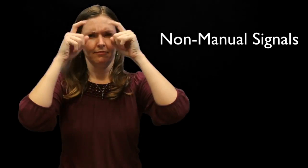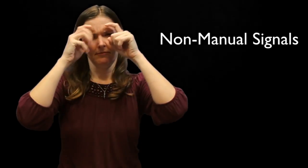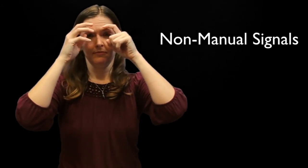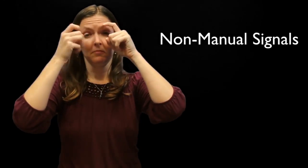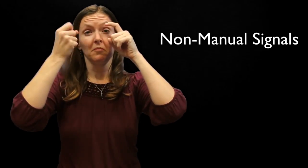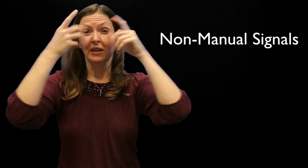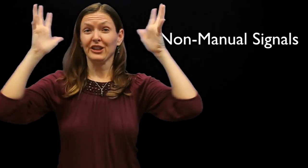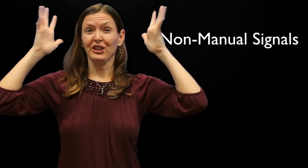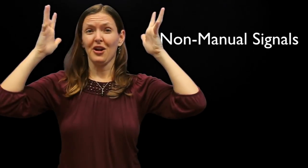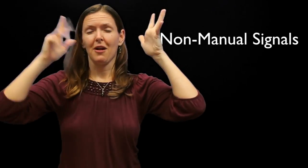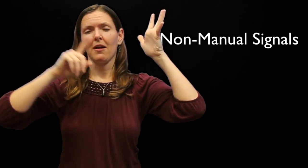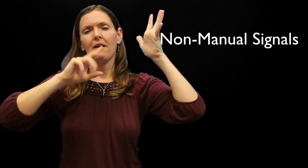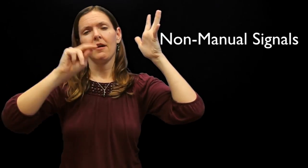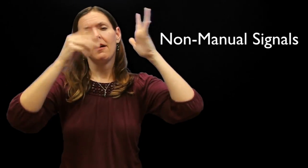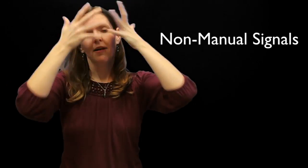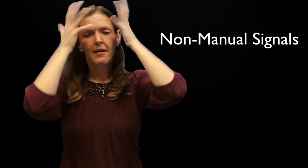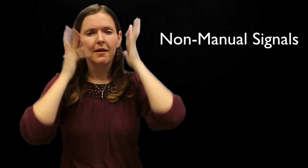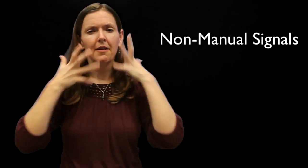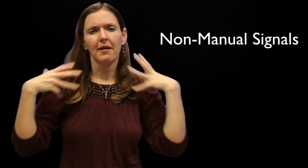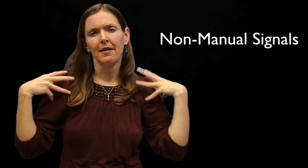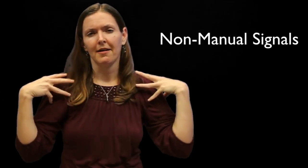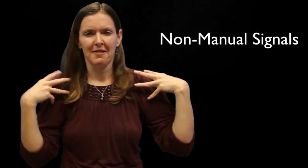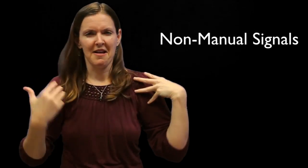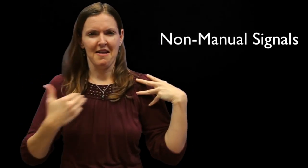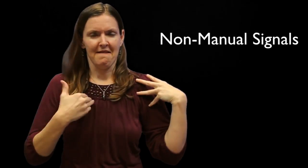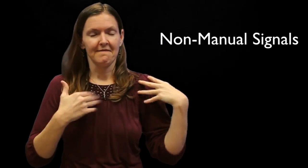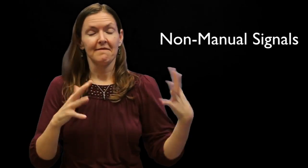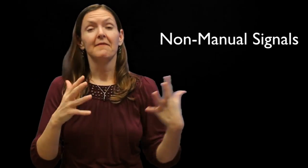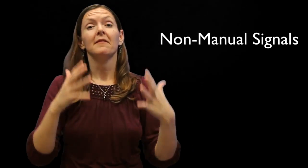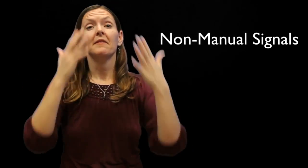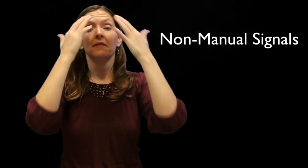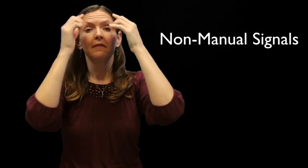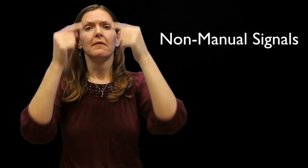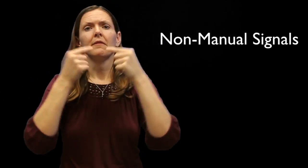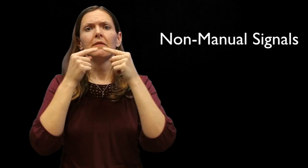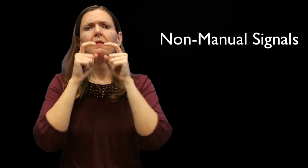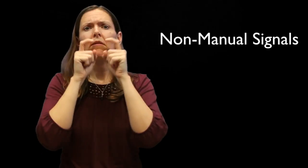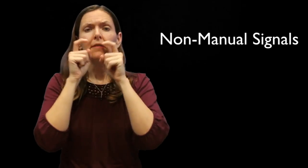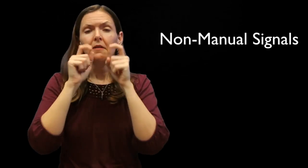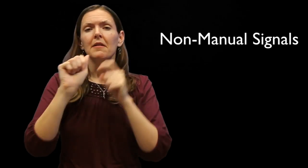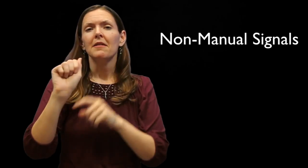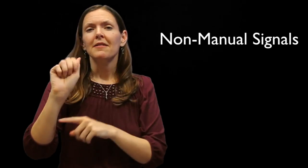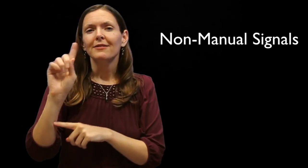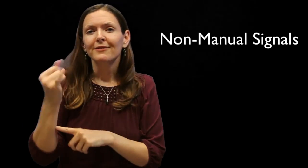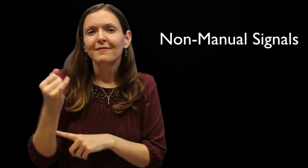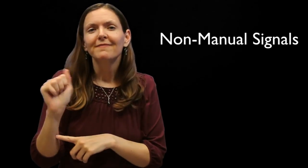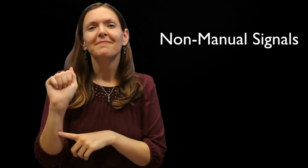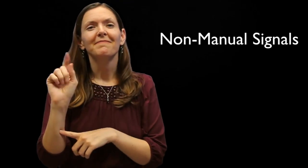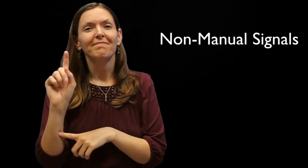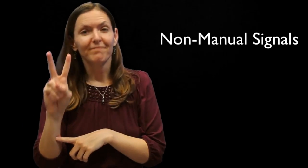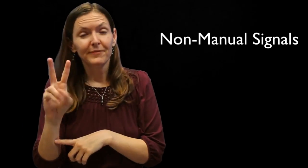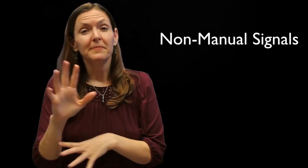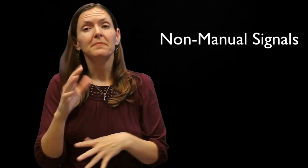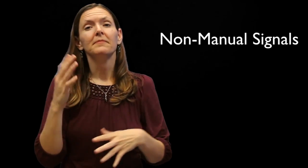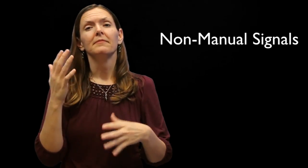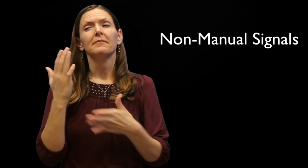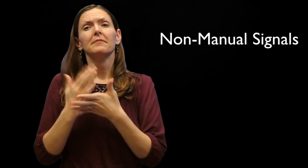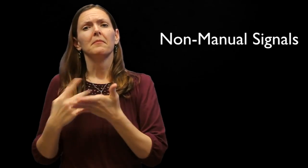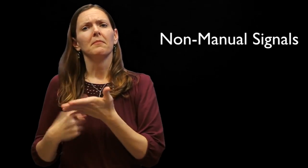When eyebrow grammar occurs, it occurs along with head position, head tilt and shoulder position as well. While the mouth is responsible for adjectival and adverbial grammar.